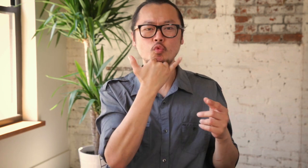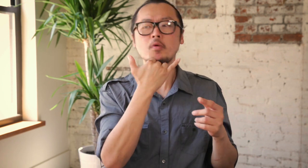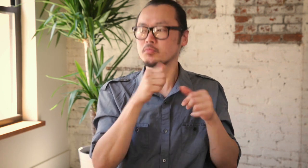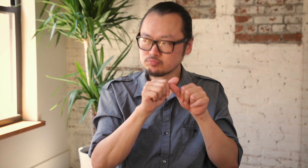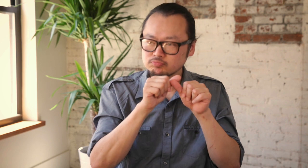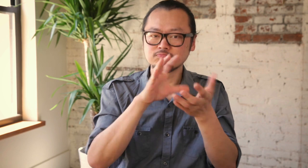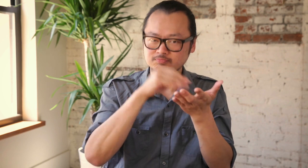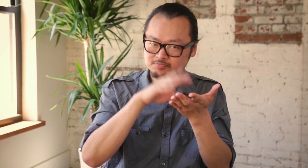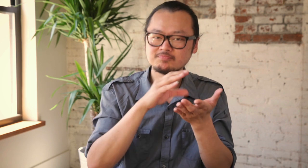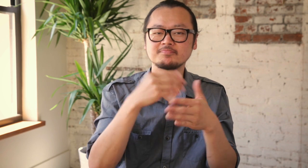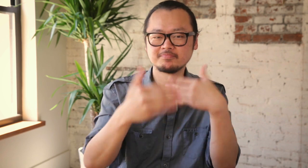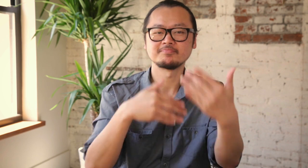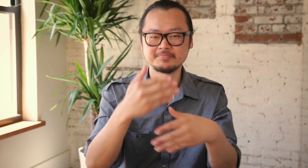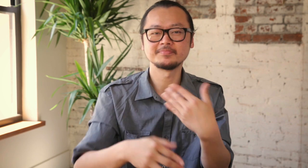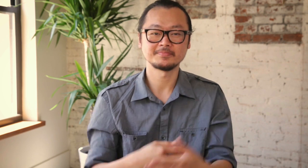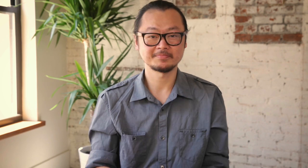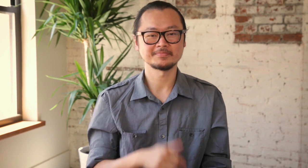And if you feel that something's wrong, learn from it and move on.